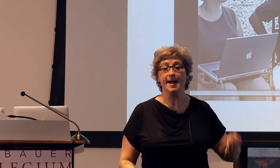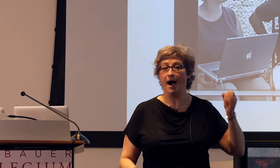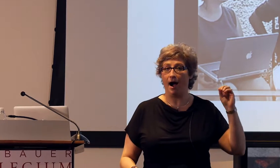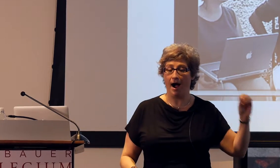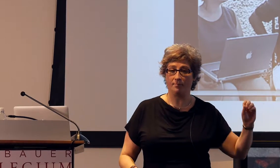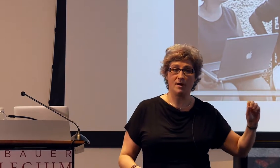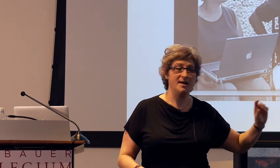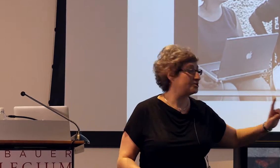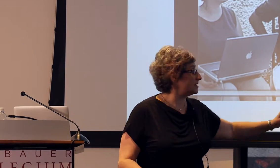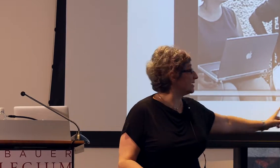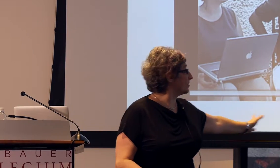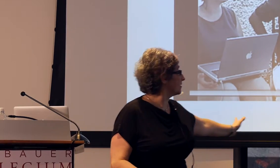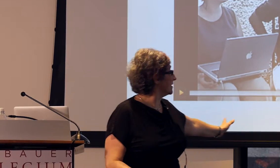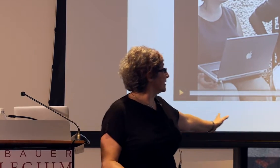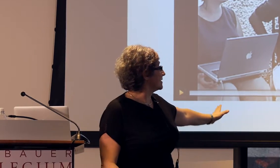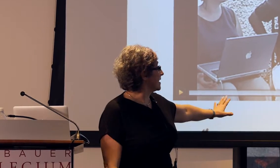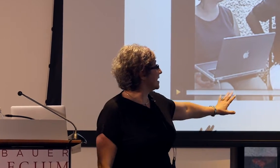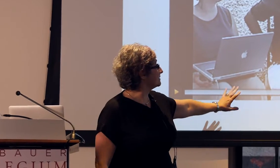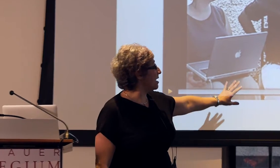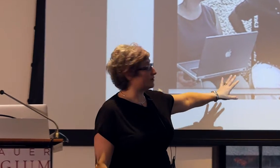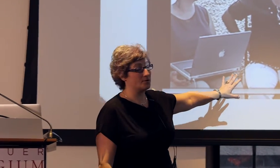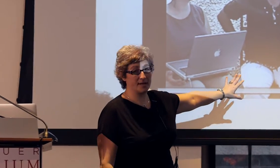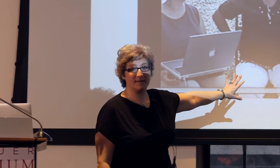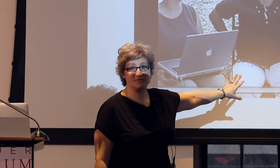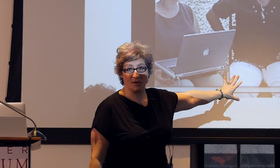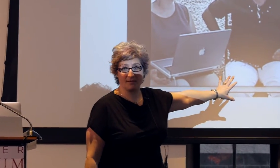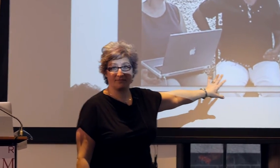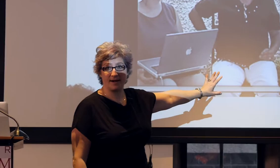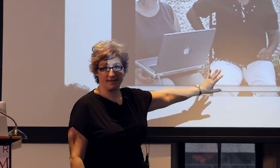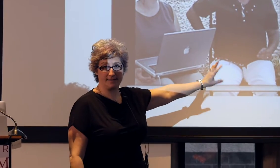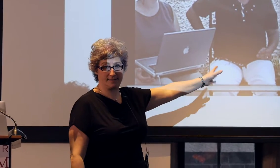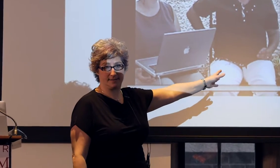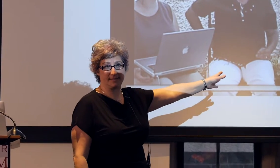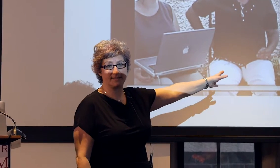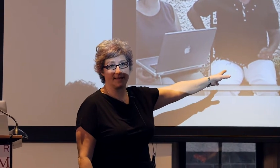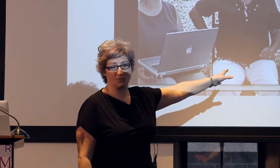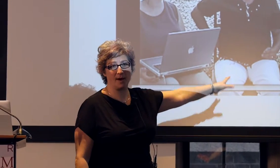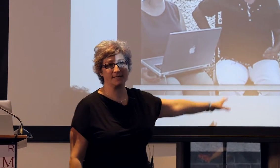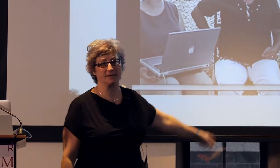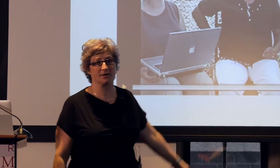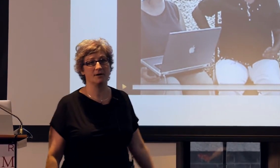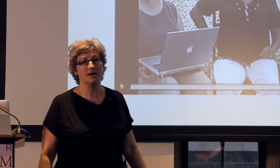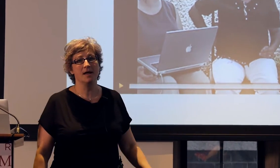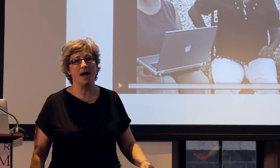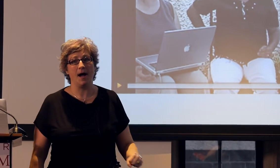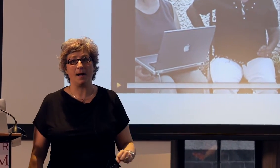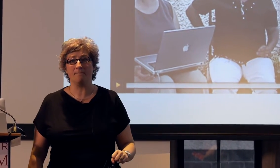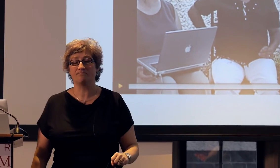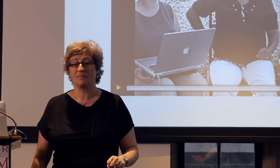I want to mention here, his mother who he lives with, right, he's in his late 20's here,